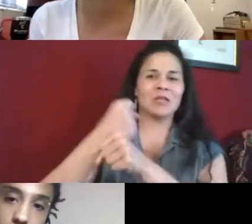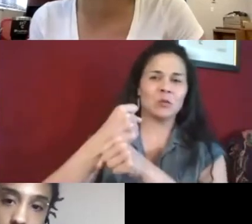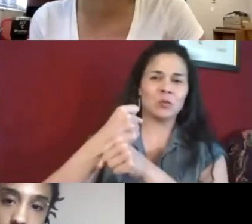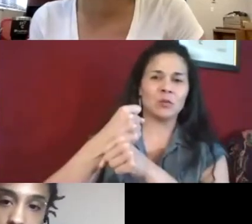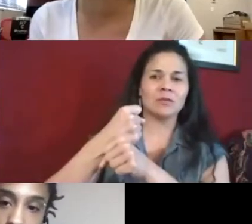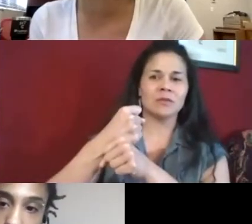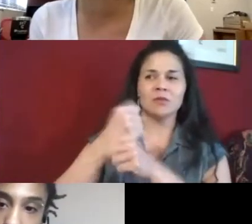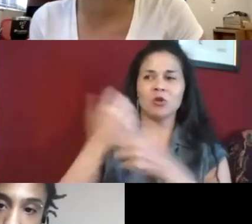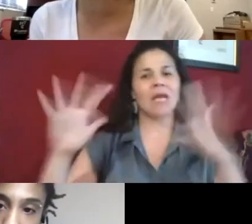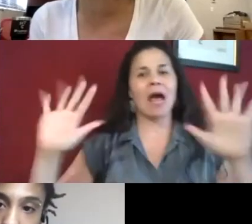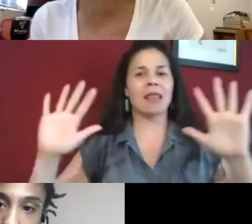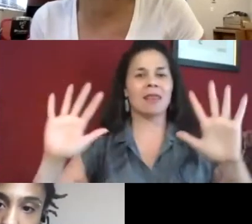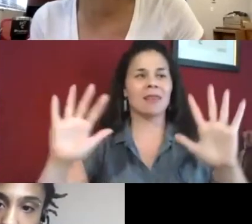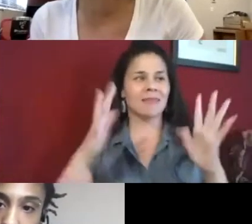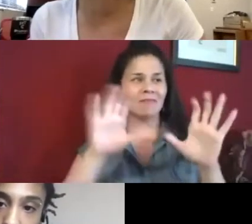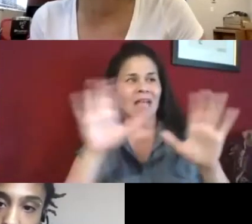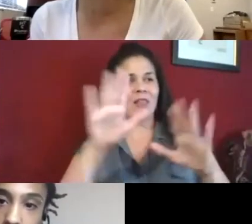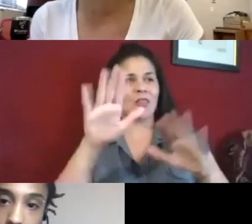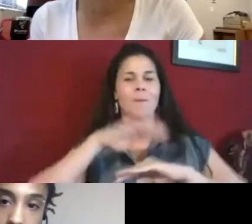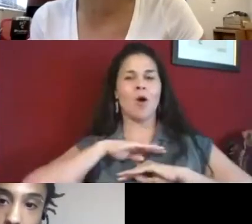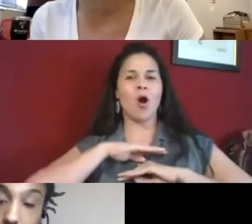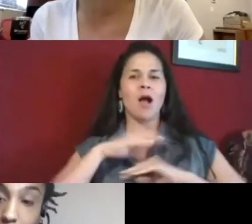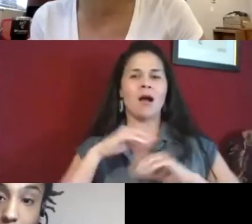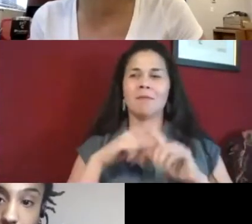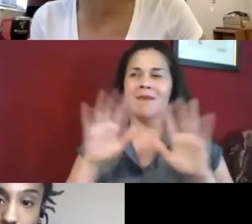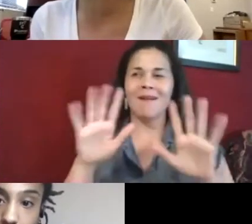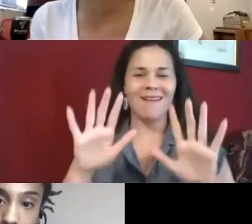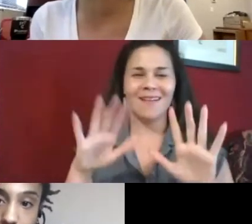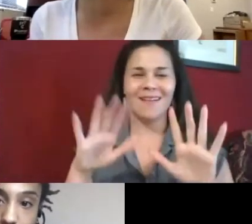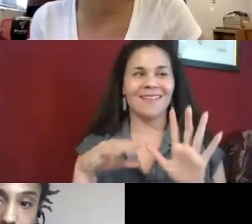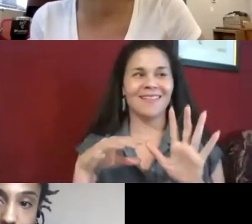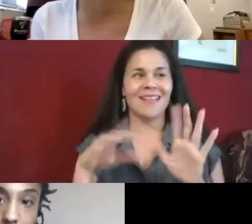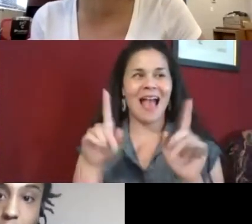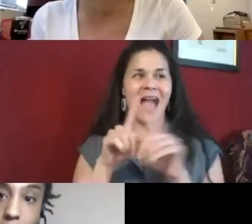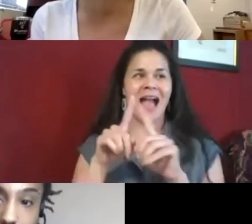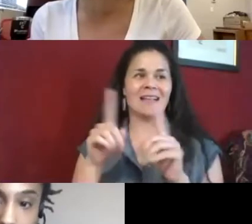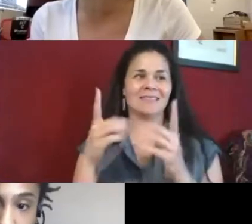they're satisfied those statistics, then they're good for the next five years until